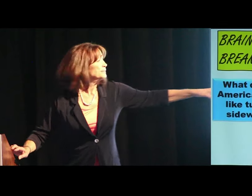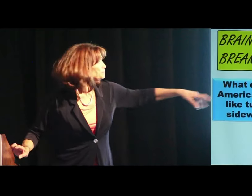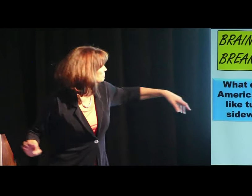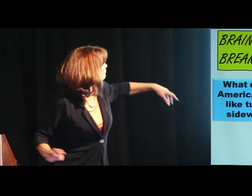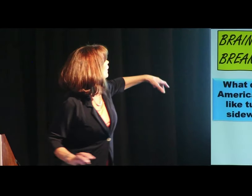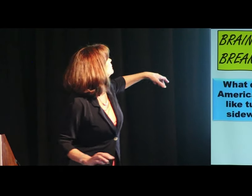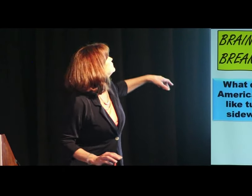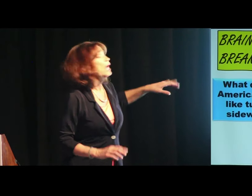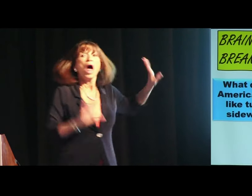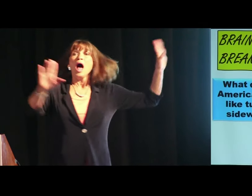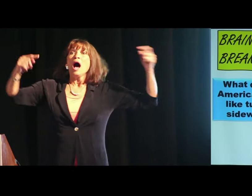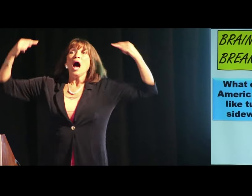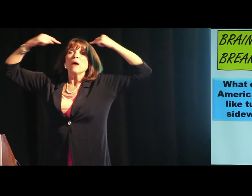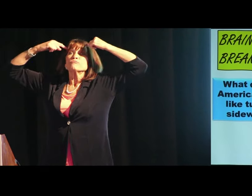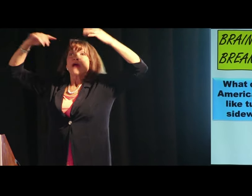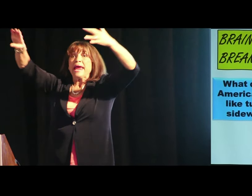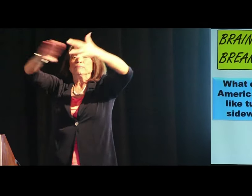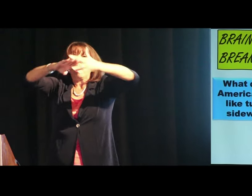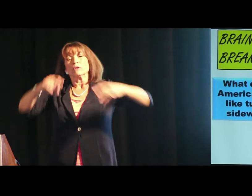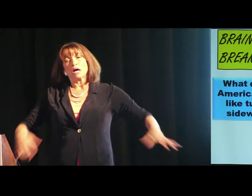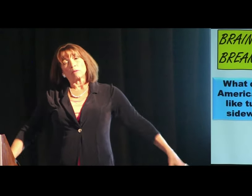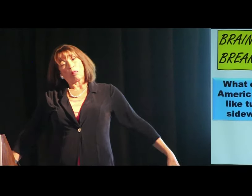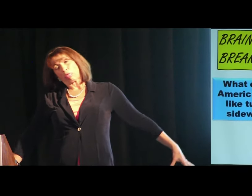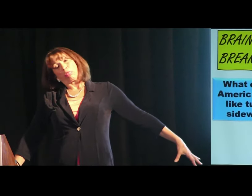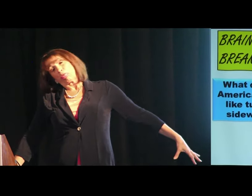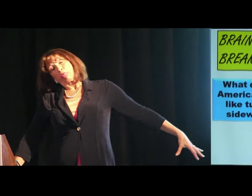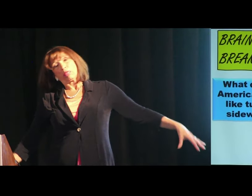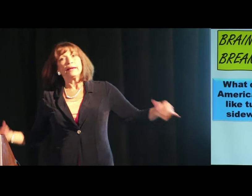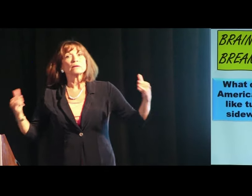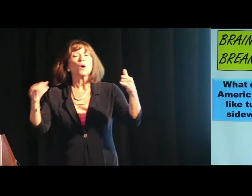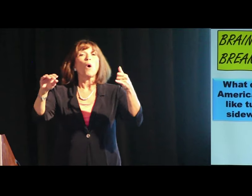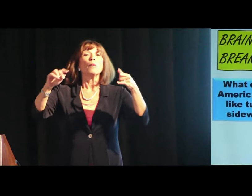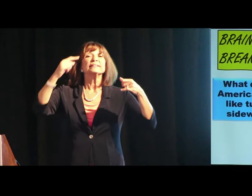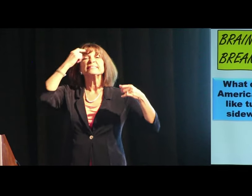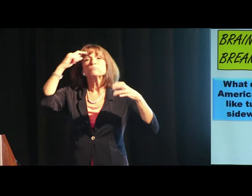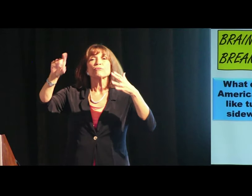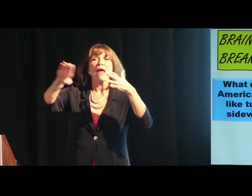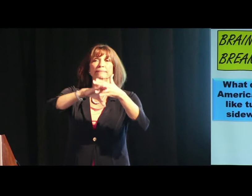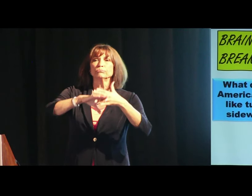A brain break. This is a brain break.